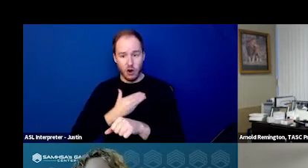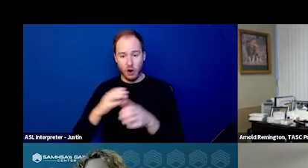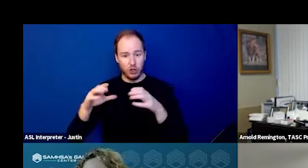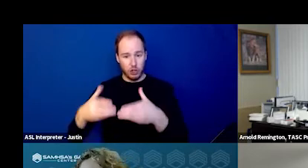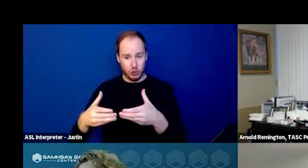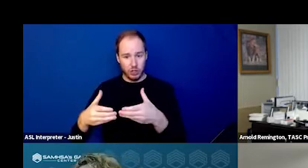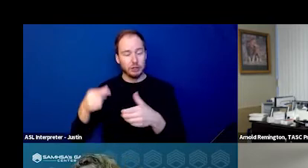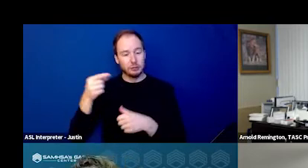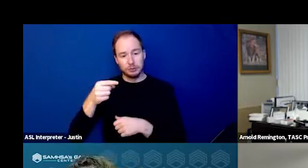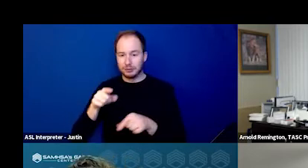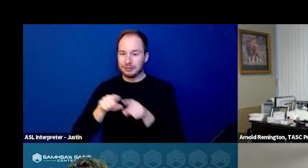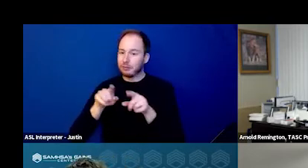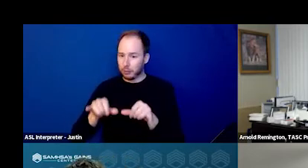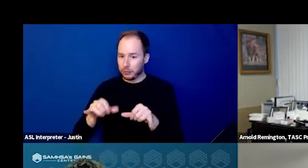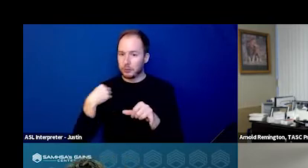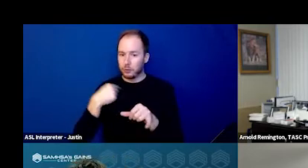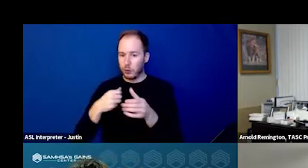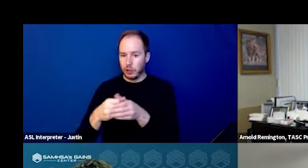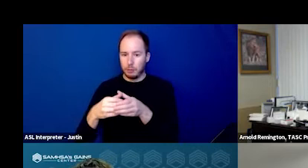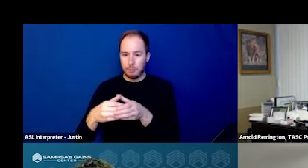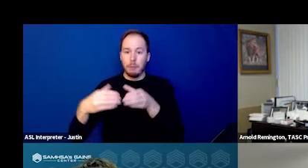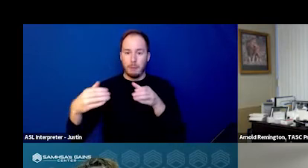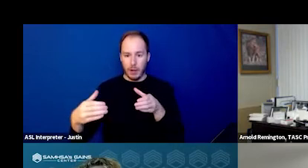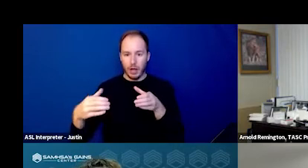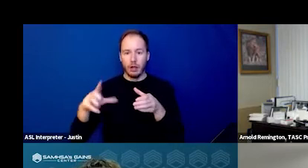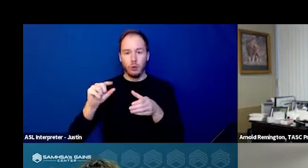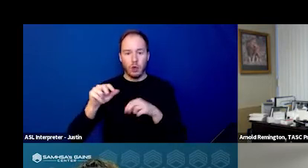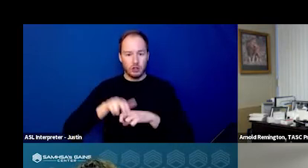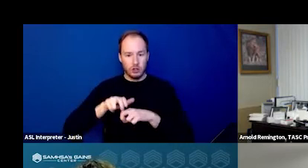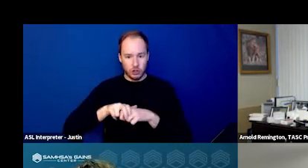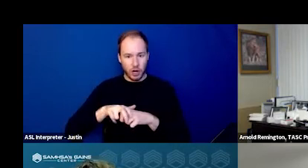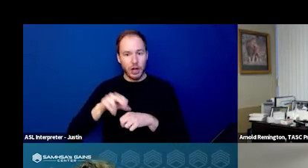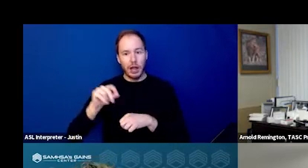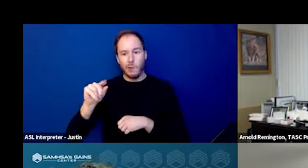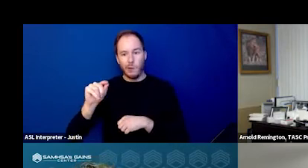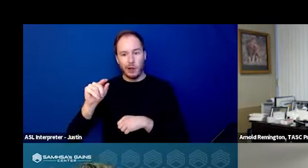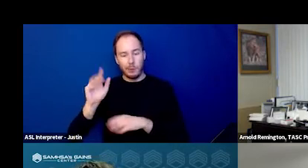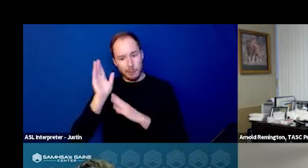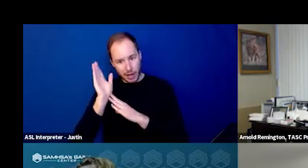This was at the same time that we expanded the 20 chairs and to the 20 beds, but you can see we created